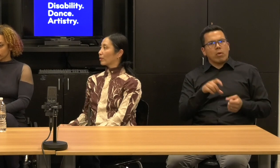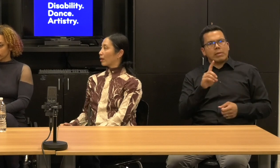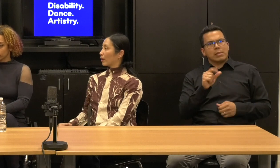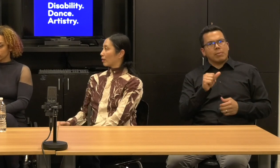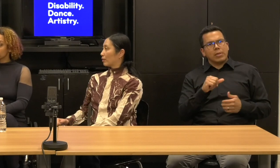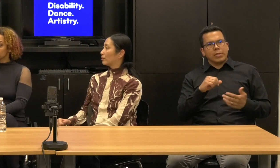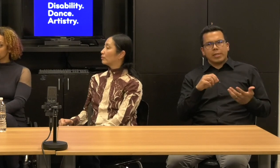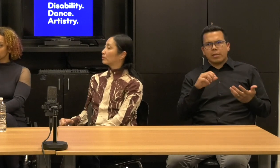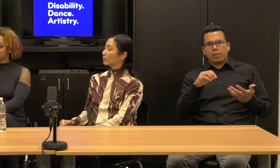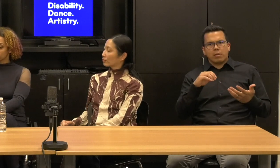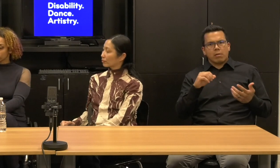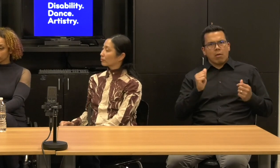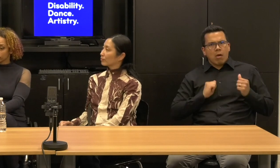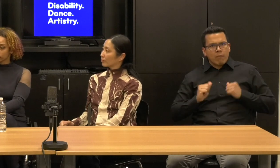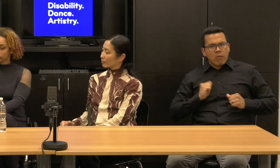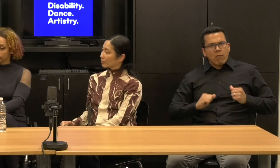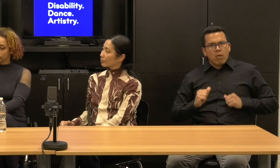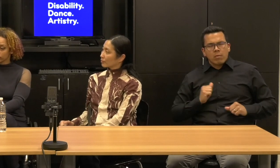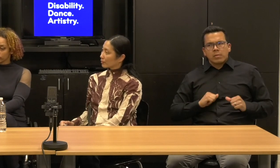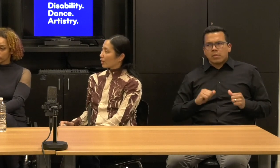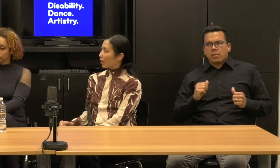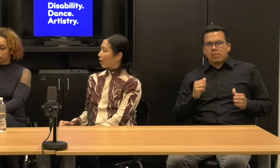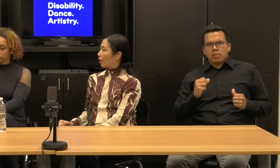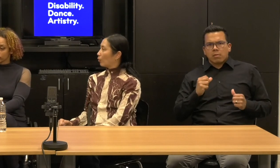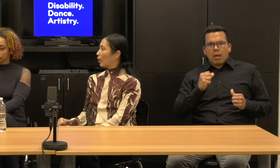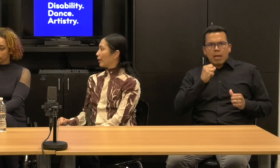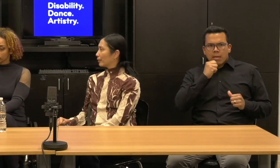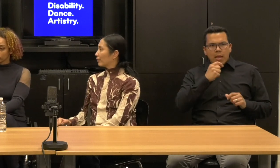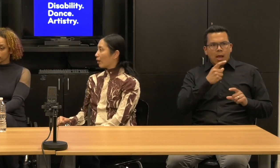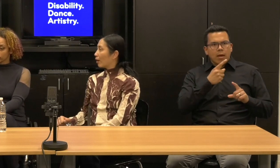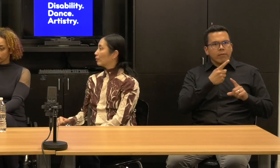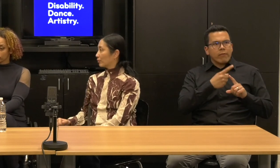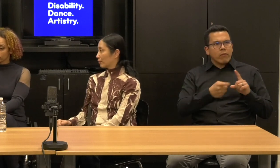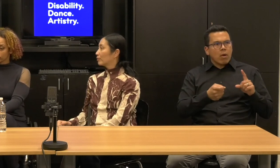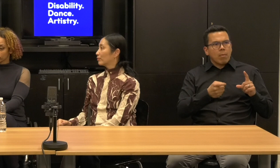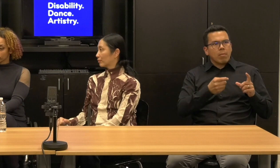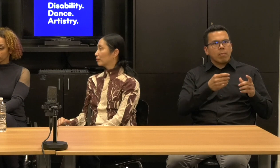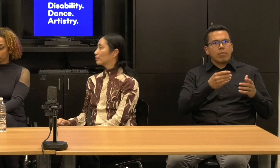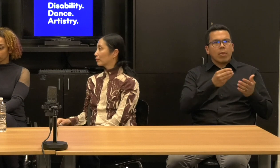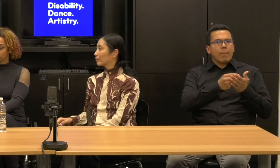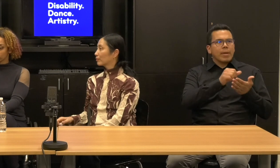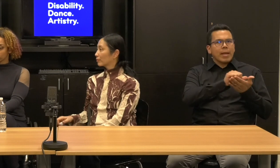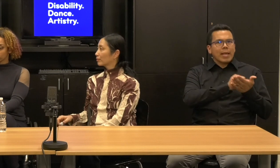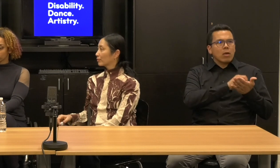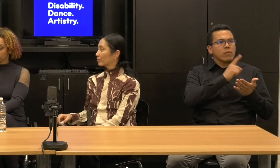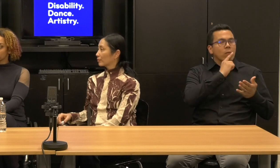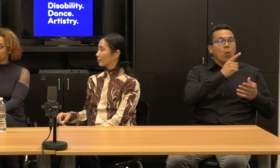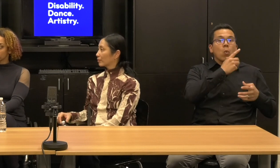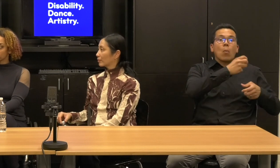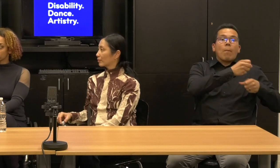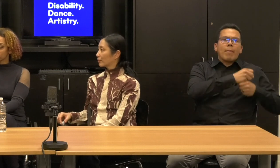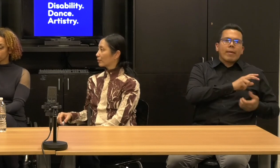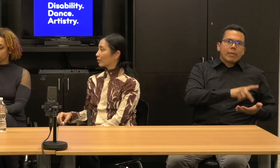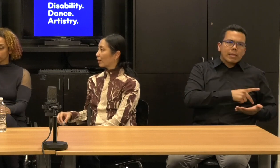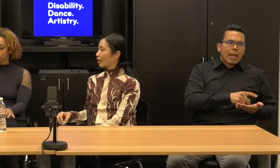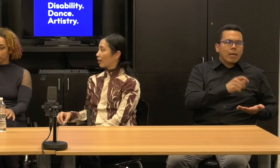in the, as you're saying it doesn't come out of the accounts of the venue or the maker, right? The dance maker. So, um, yeah, yeah.